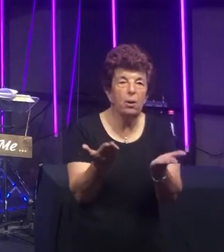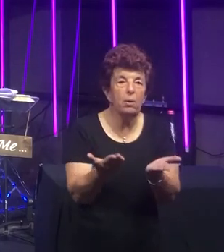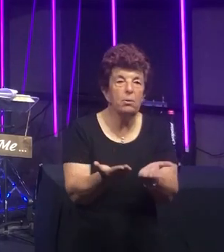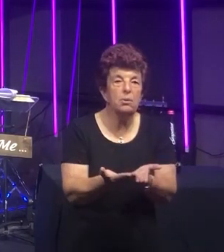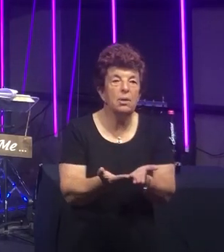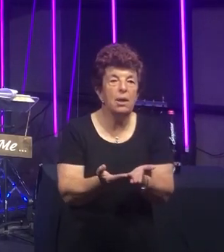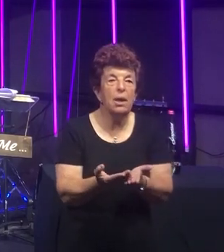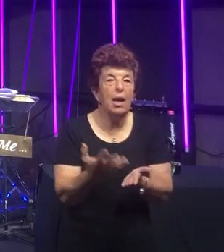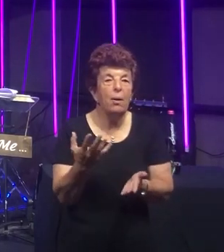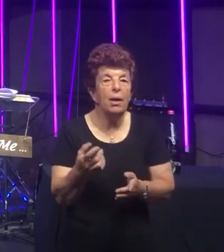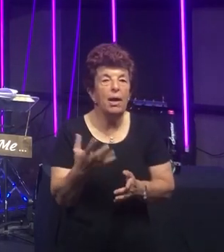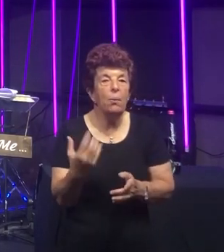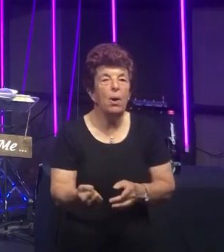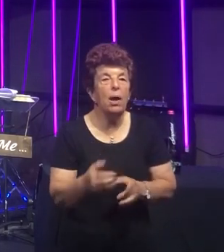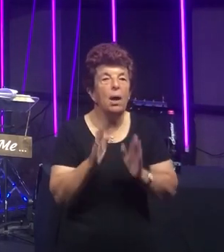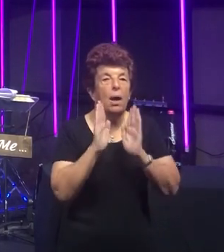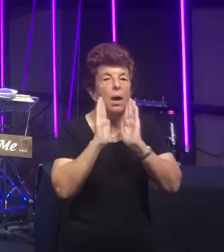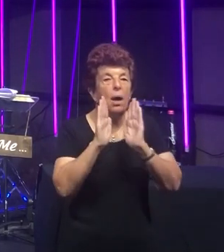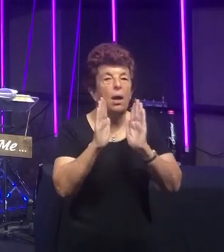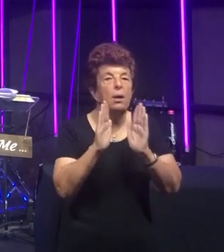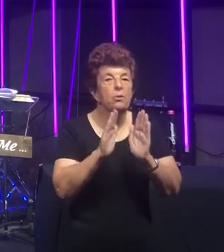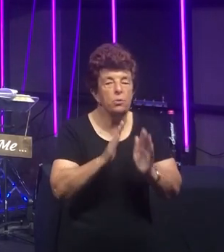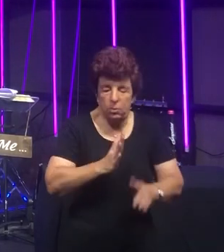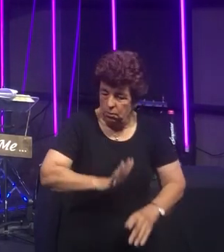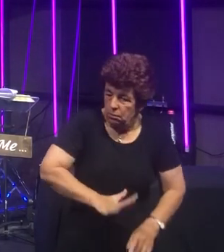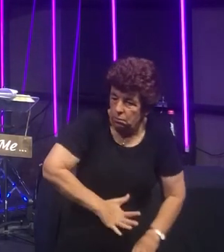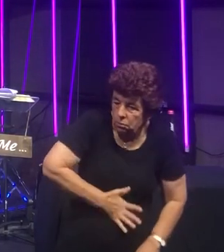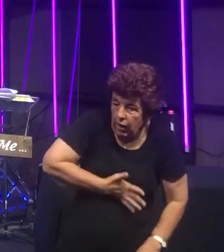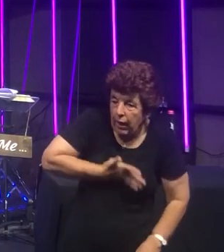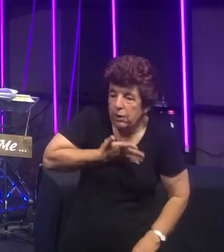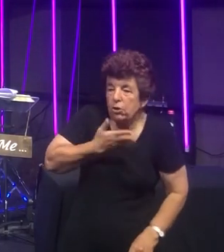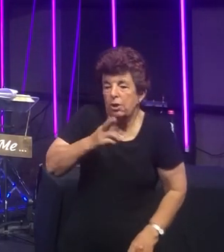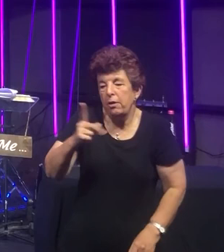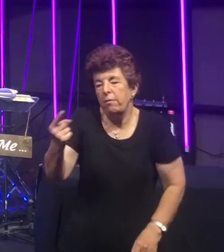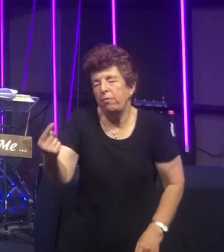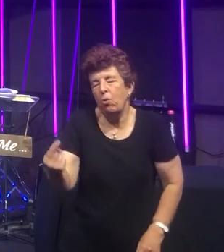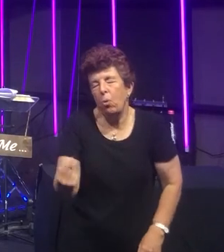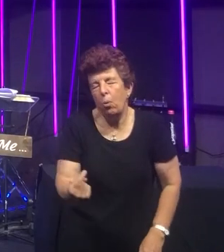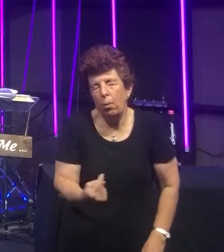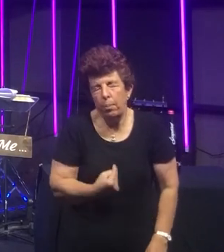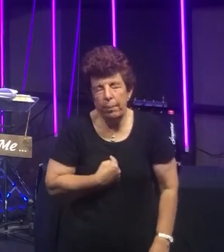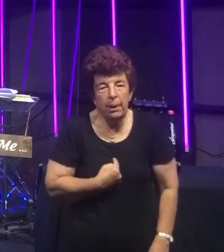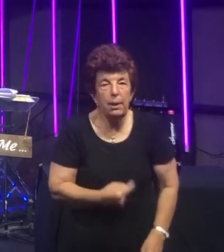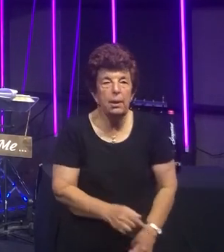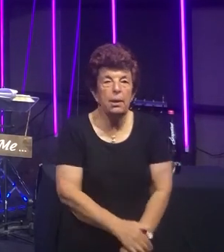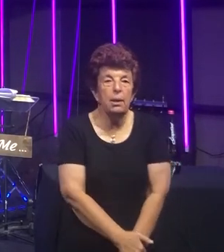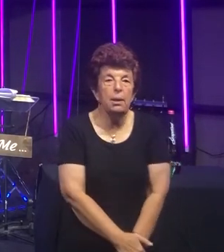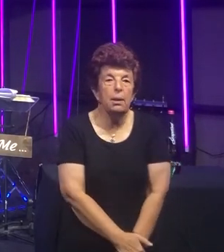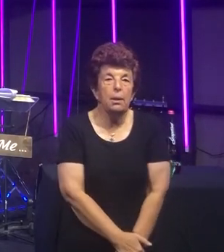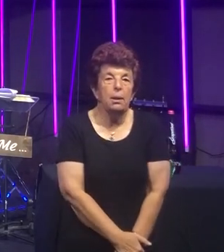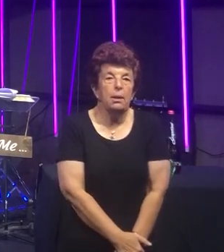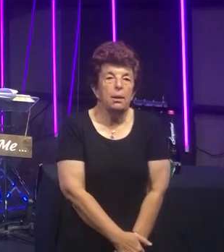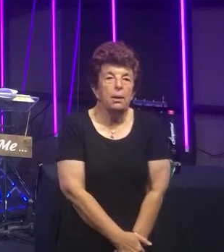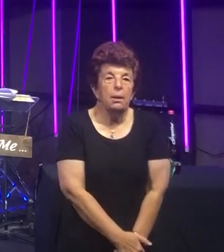Has a wondrous attraction for me